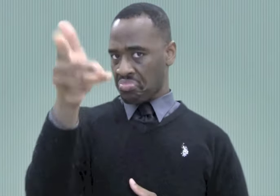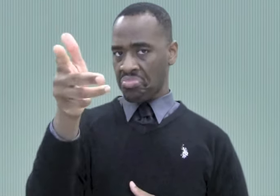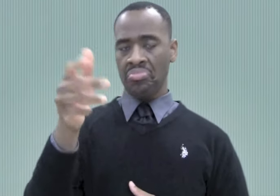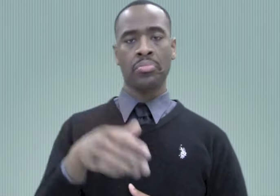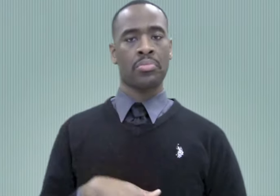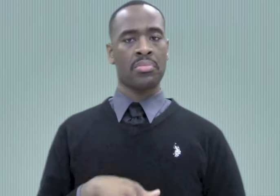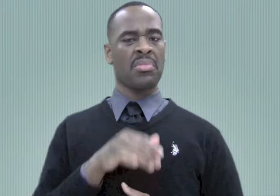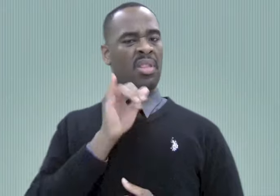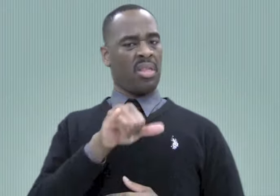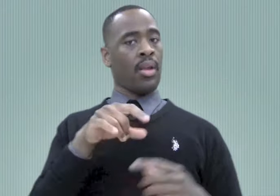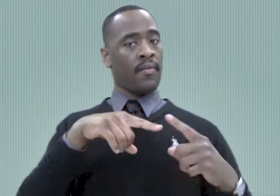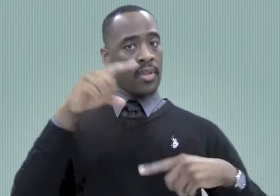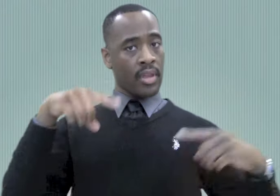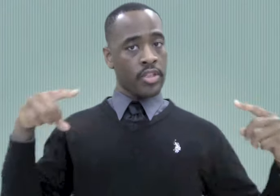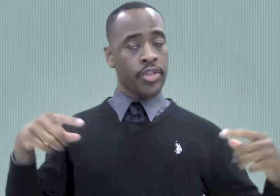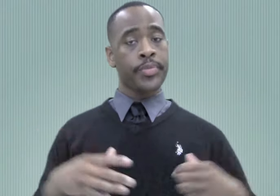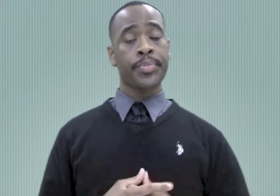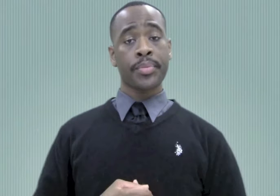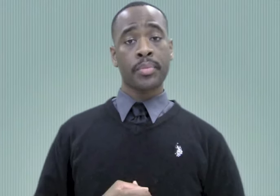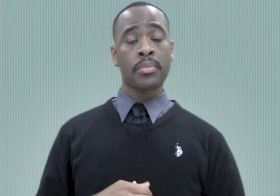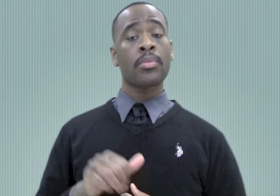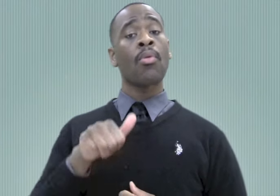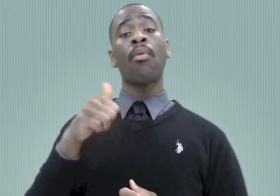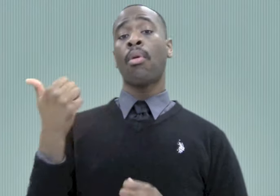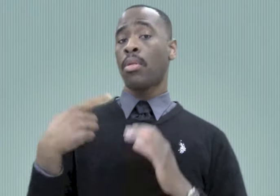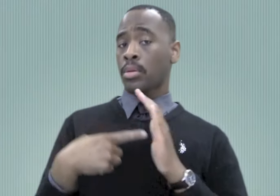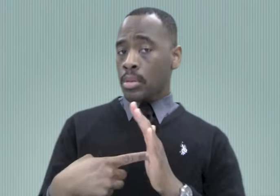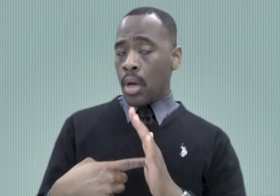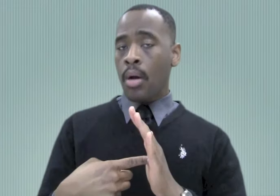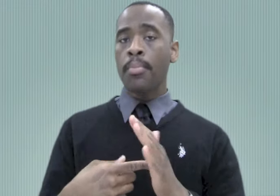or a 3-handshape moving away from the forehead. Those signs are variants of EARLY. Another example is